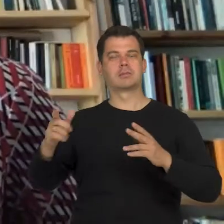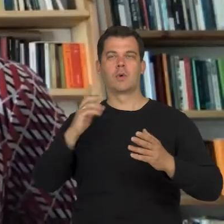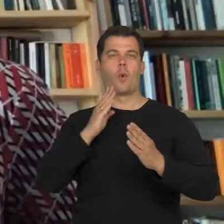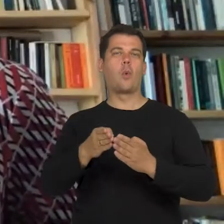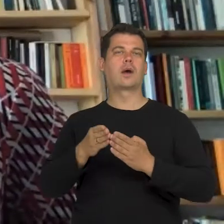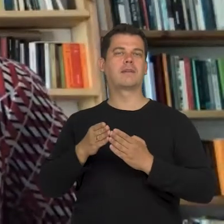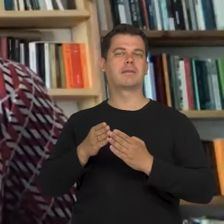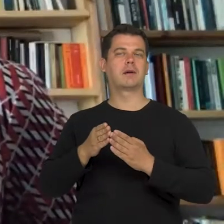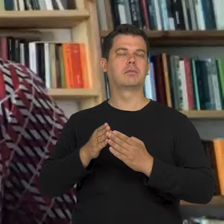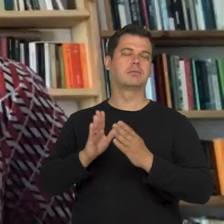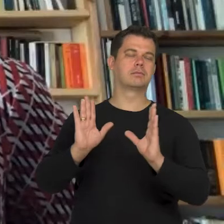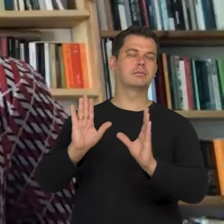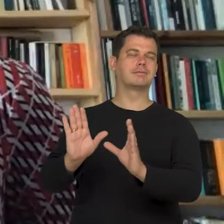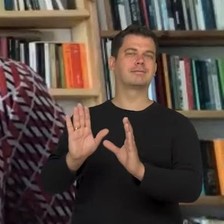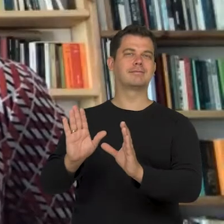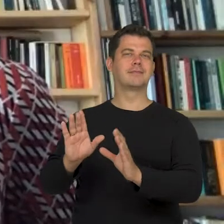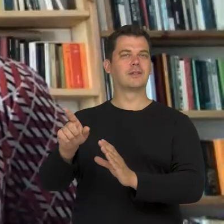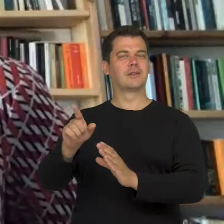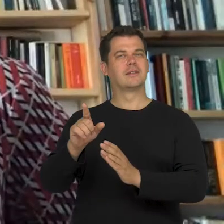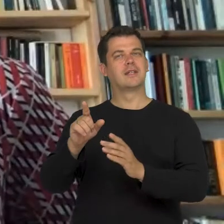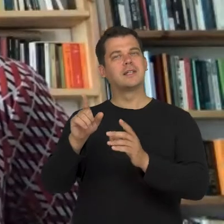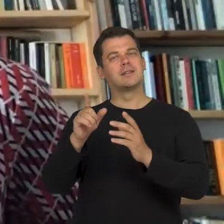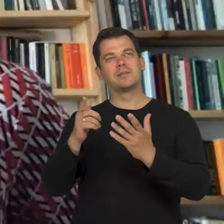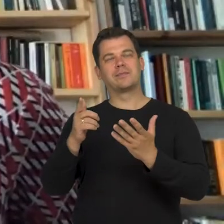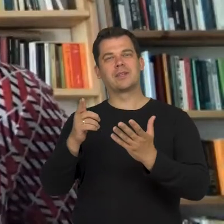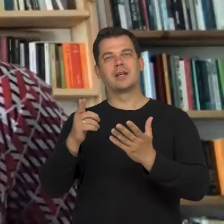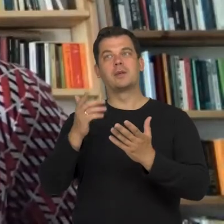But this is something that simply blocks that view.